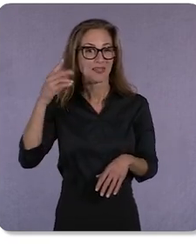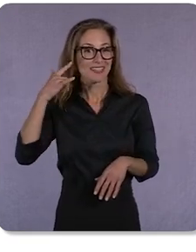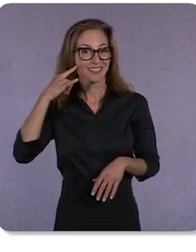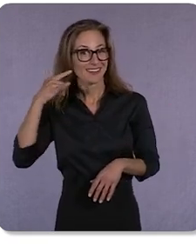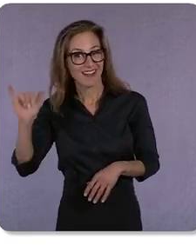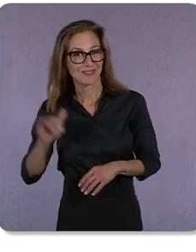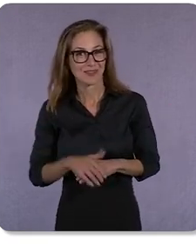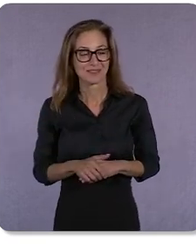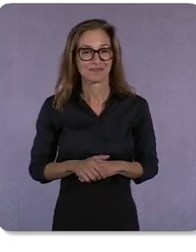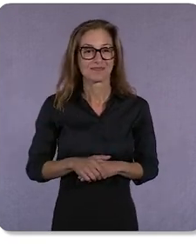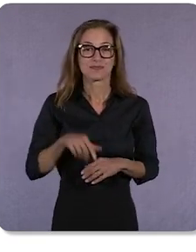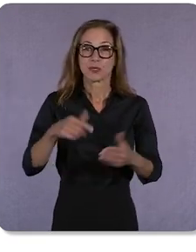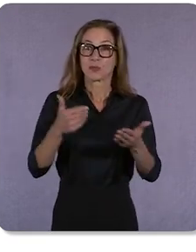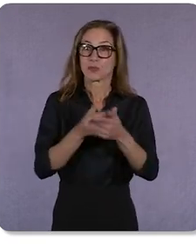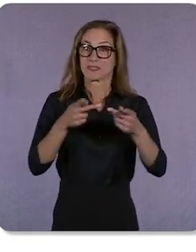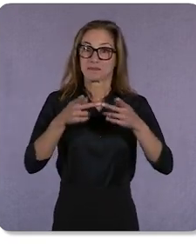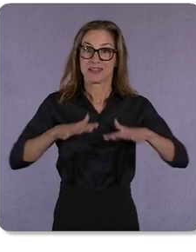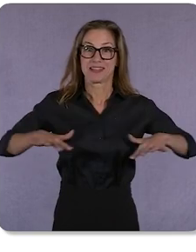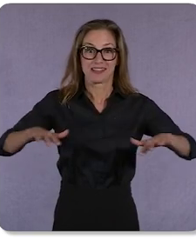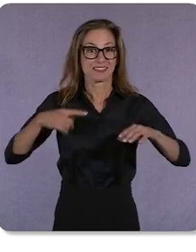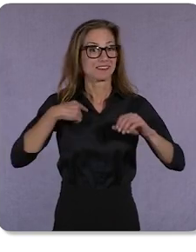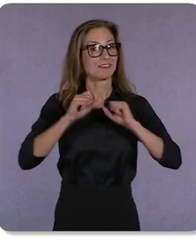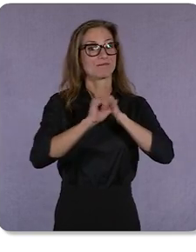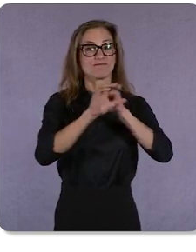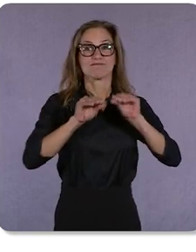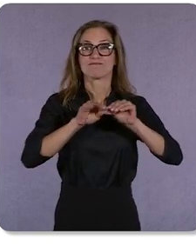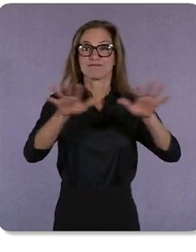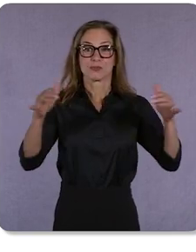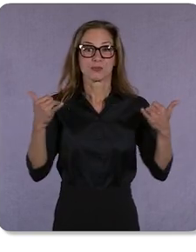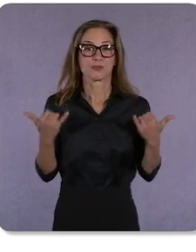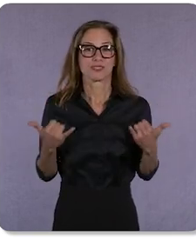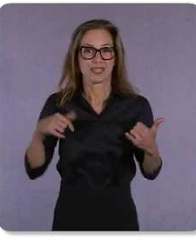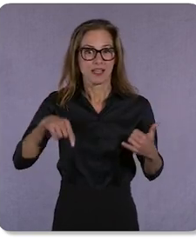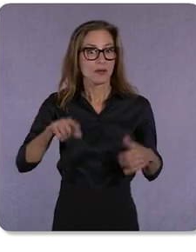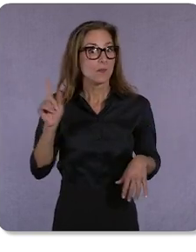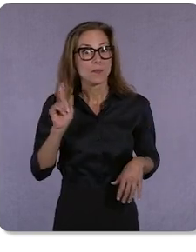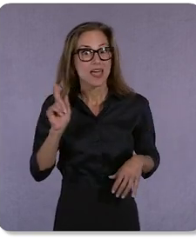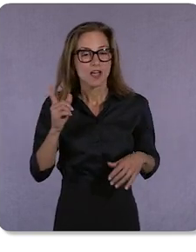This new space that we’re broadcasting from today is where some of our Ads design,